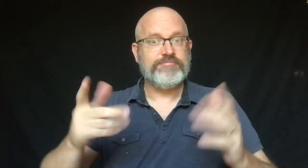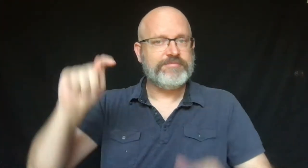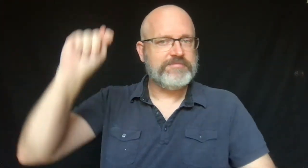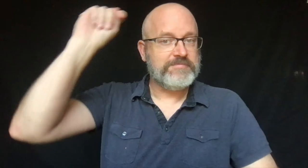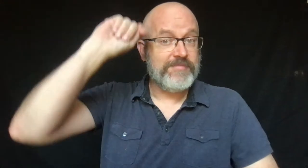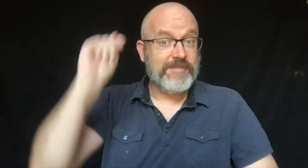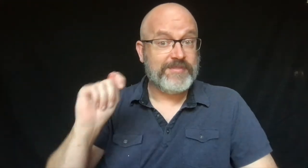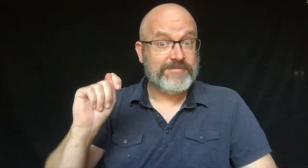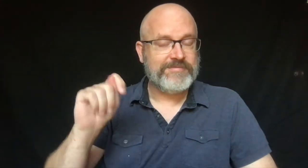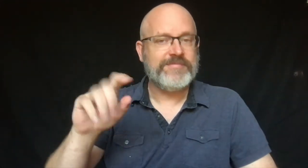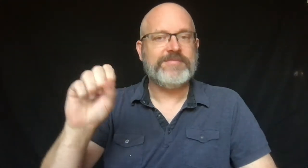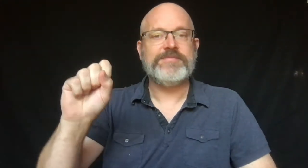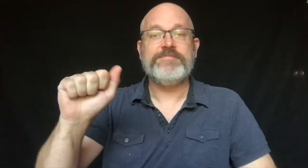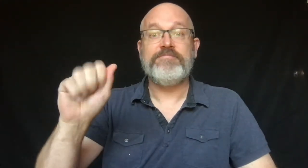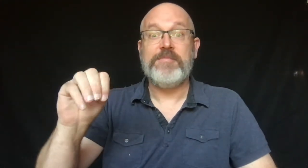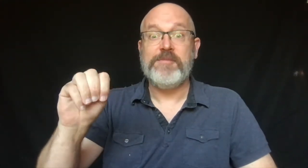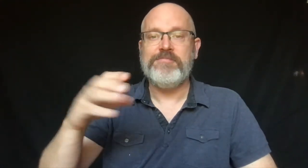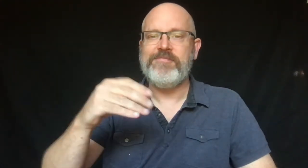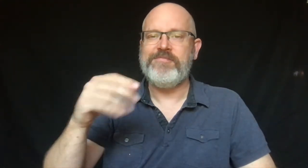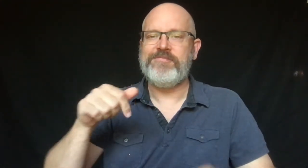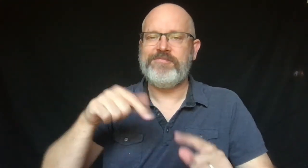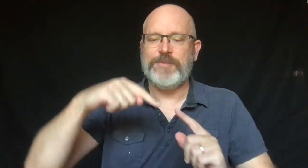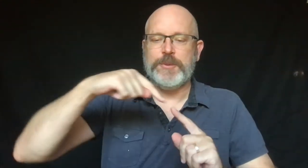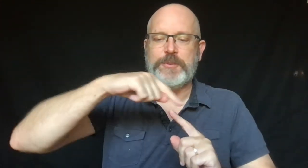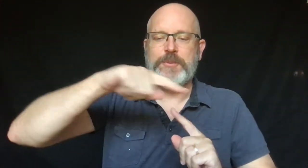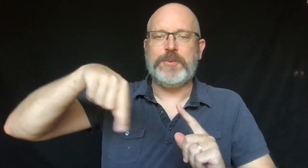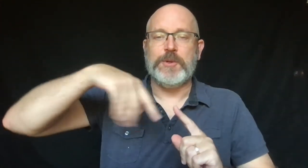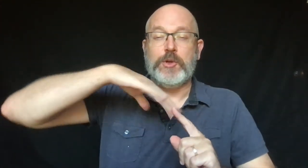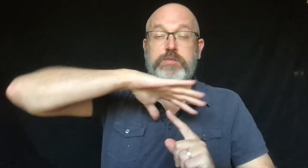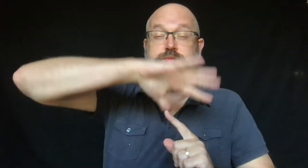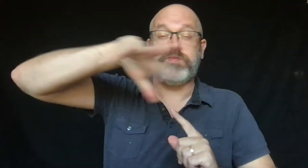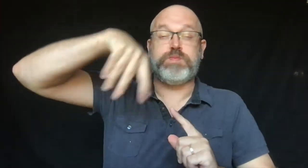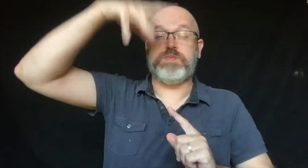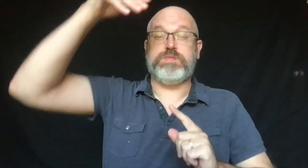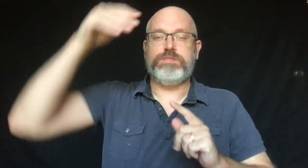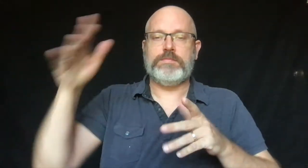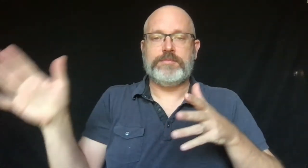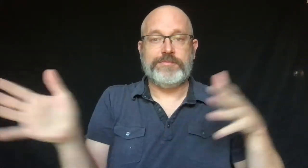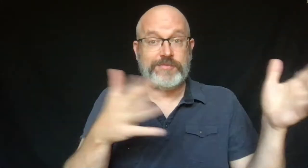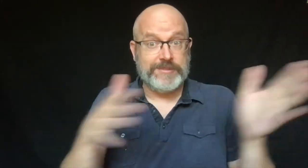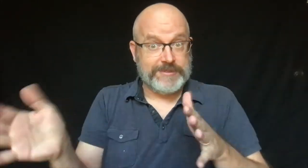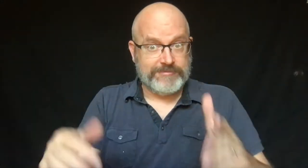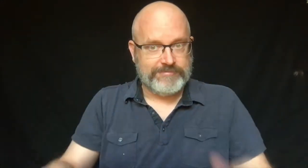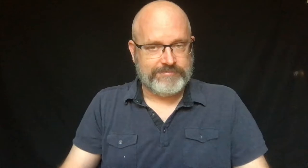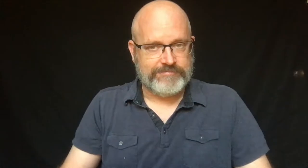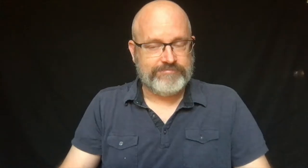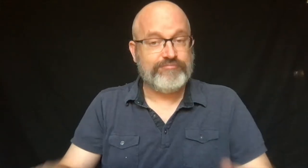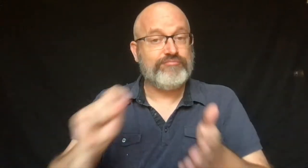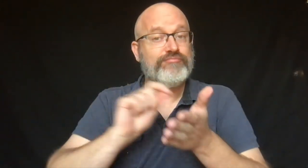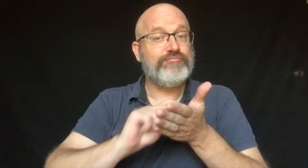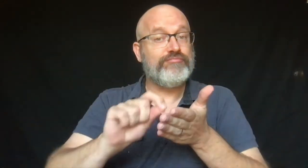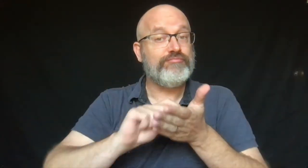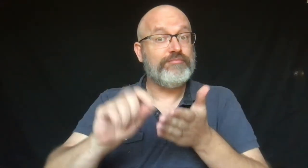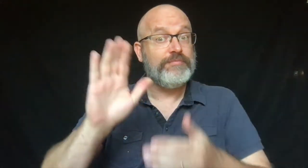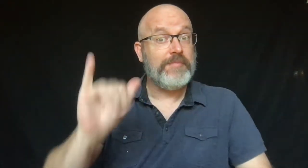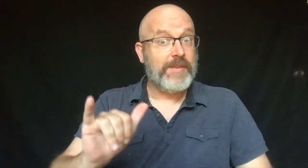and I'm here to share the story of "Trinka and Sam and the Swirling Twirling Wind" with you.